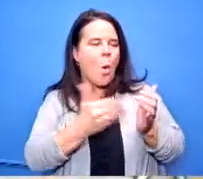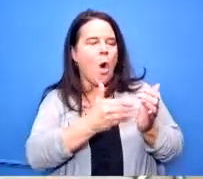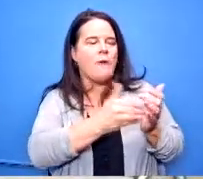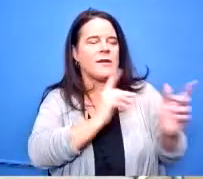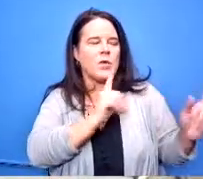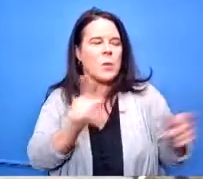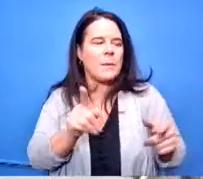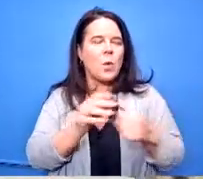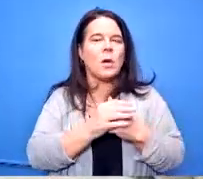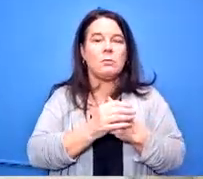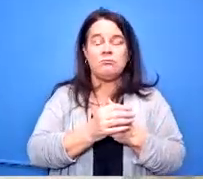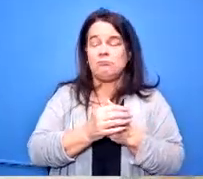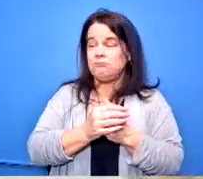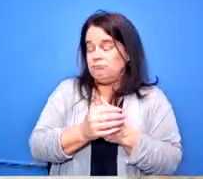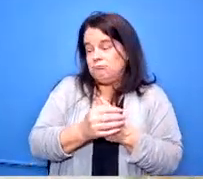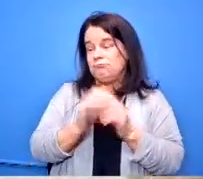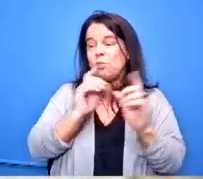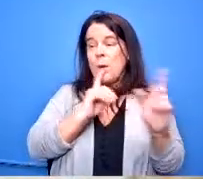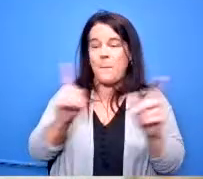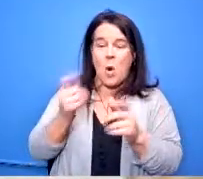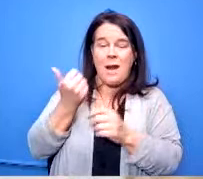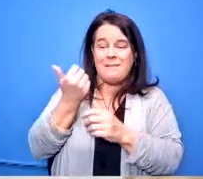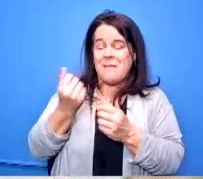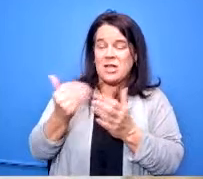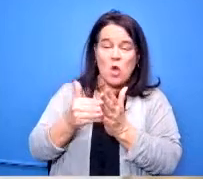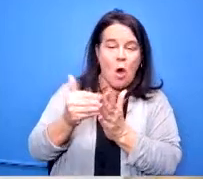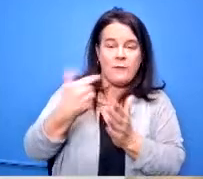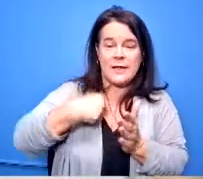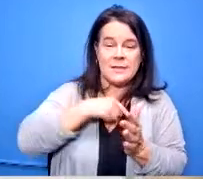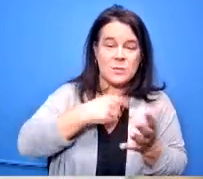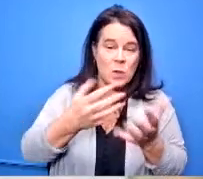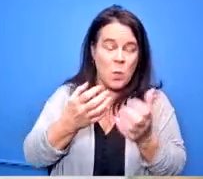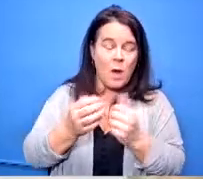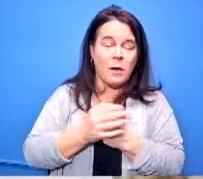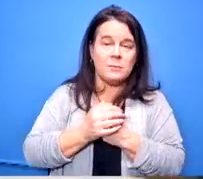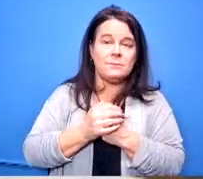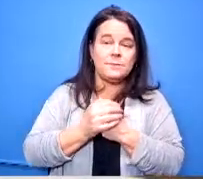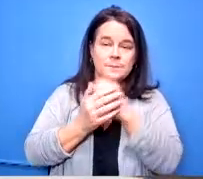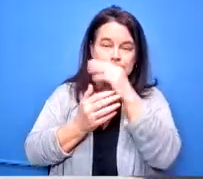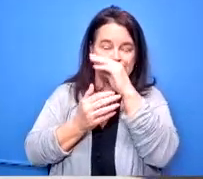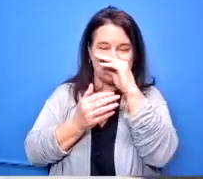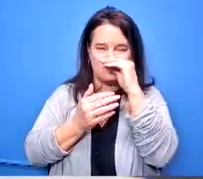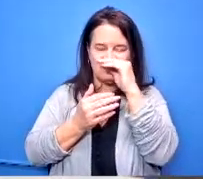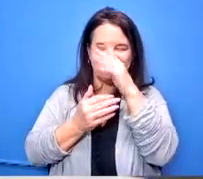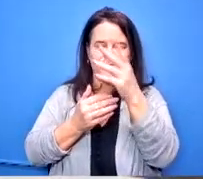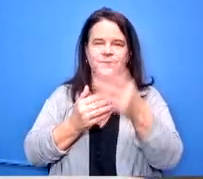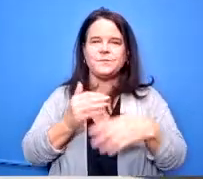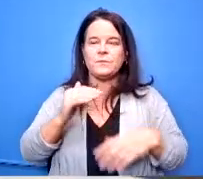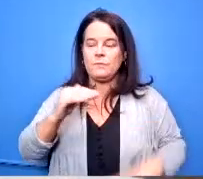as frequently as we want them to um actually the the um welcome stadium building committee